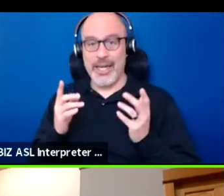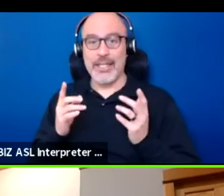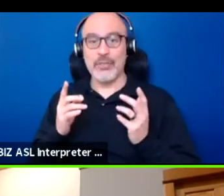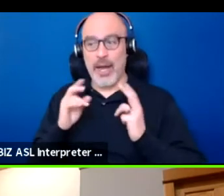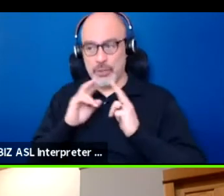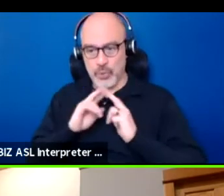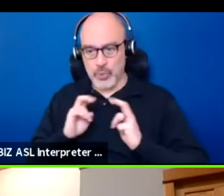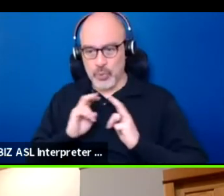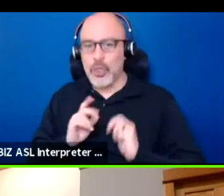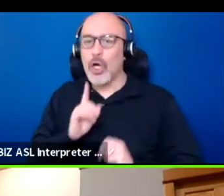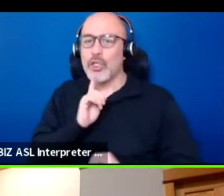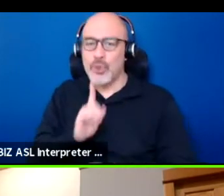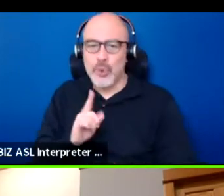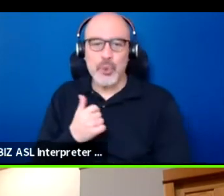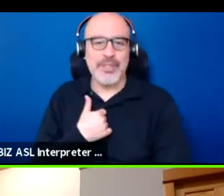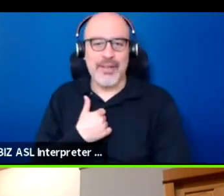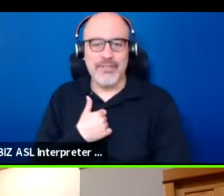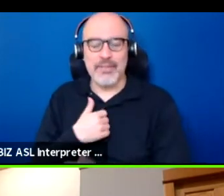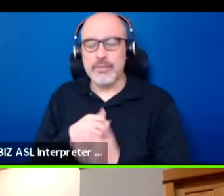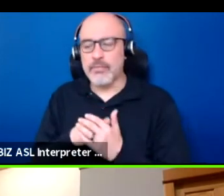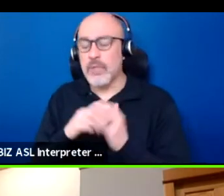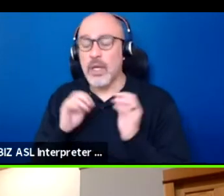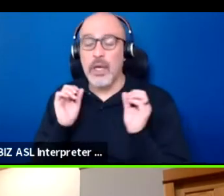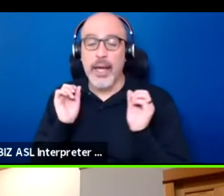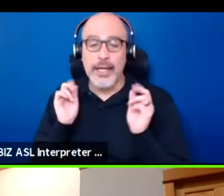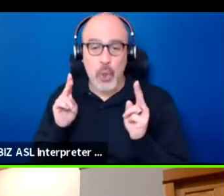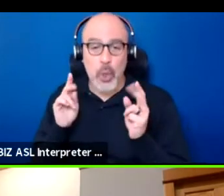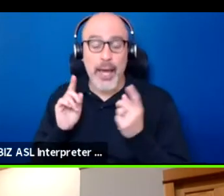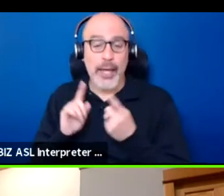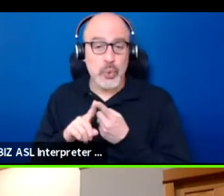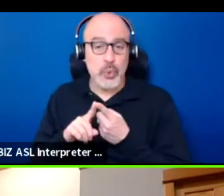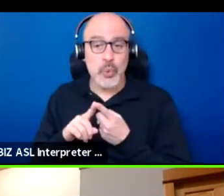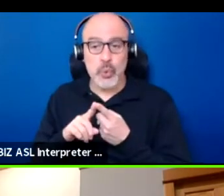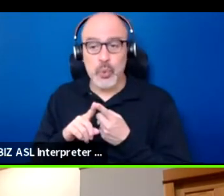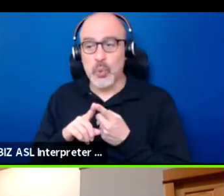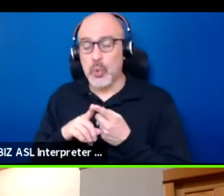And it's okay to push ourselves to that line